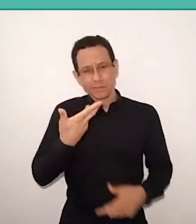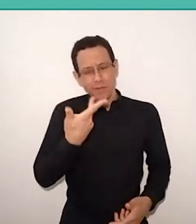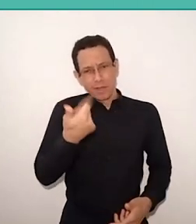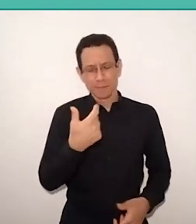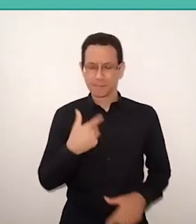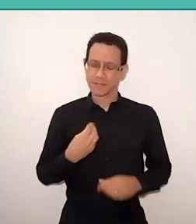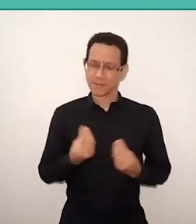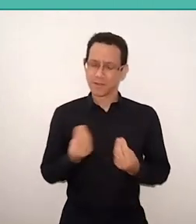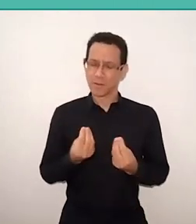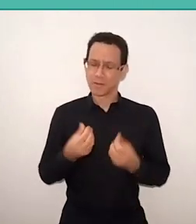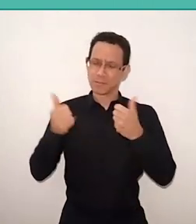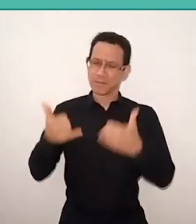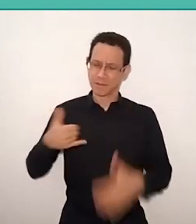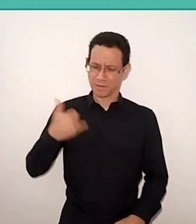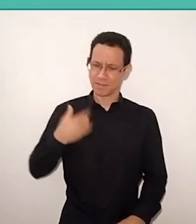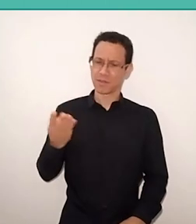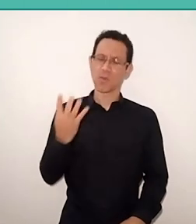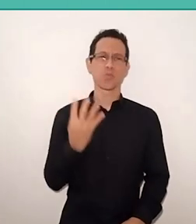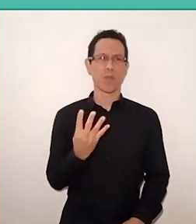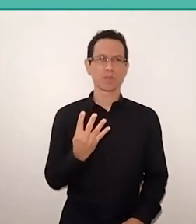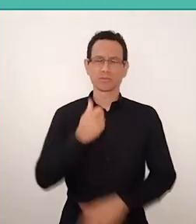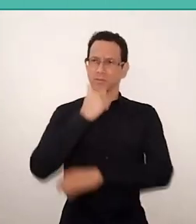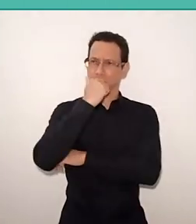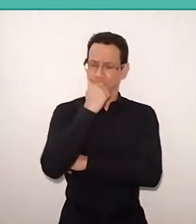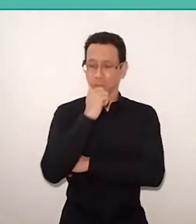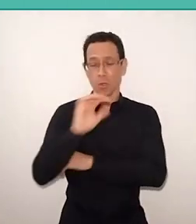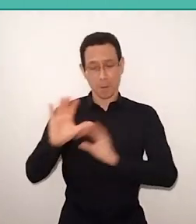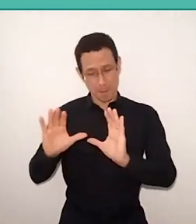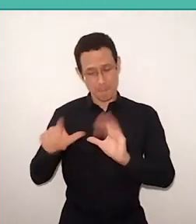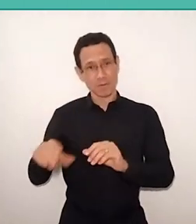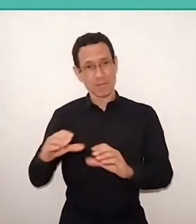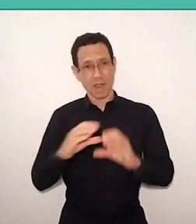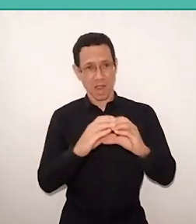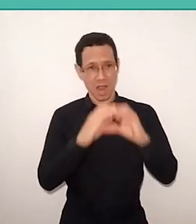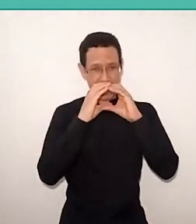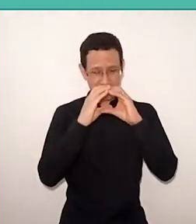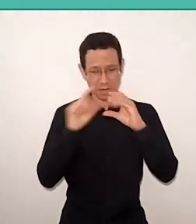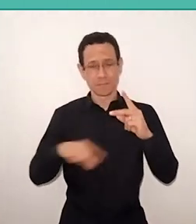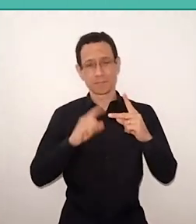“Look, you're going to get the sandwich, the soda, the potato chips